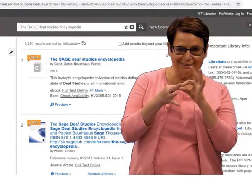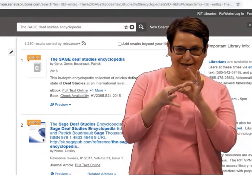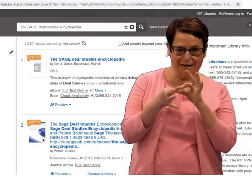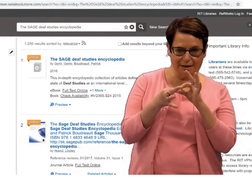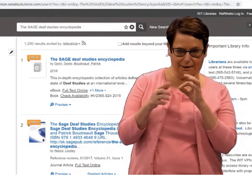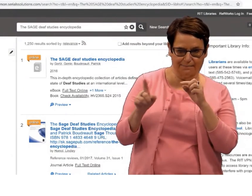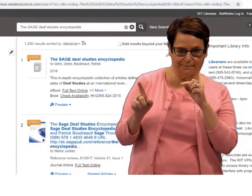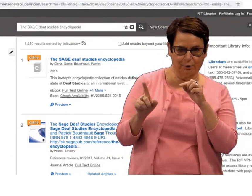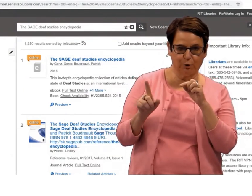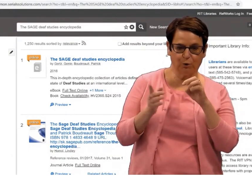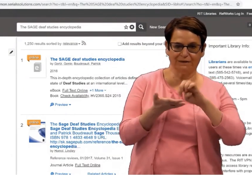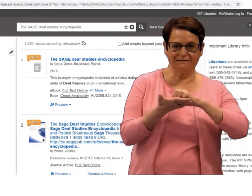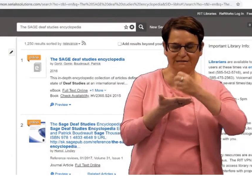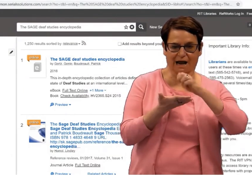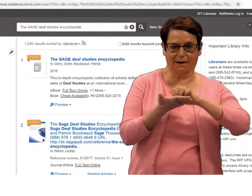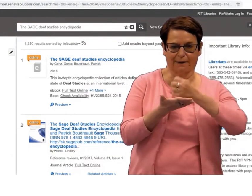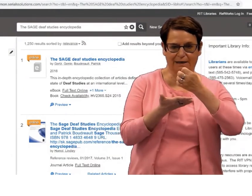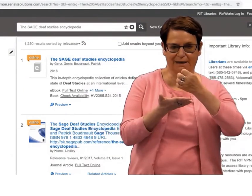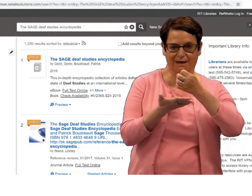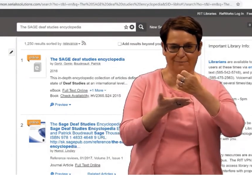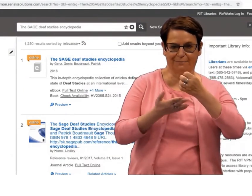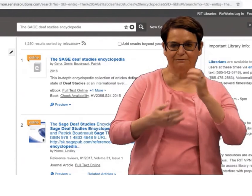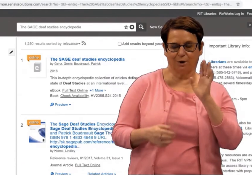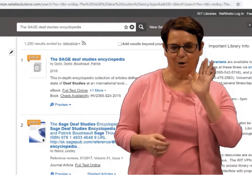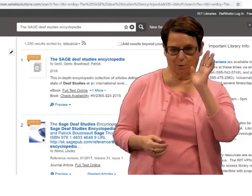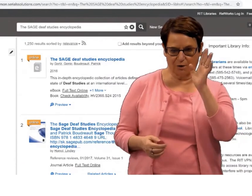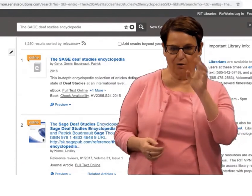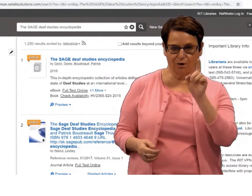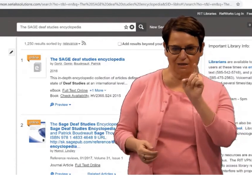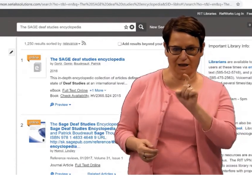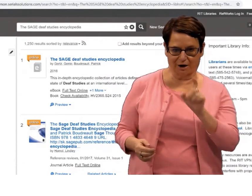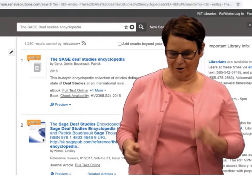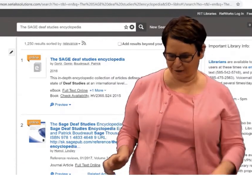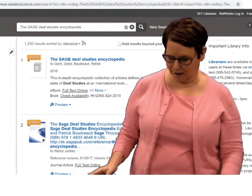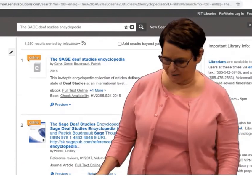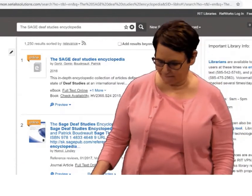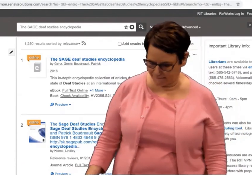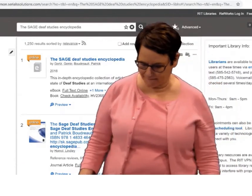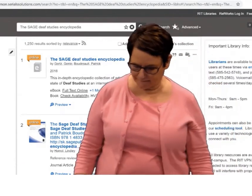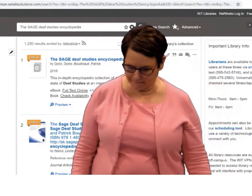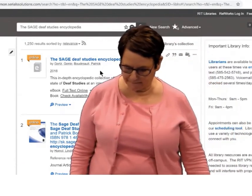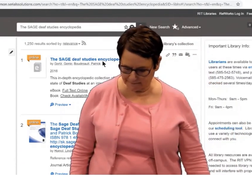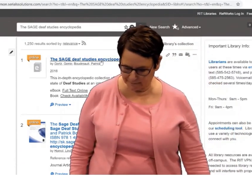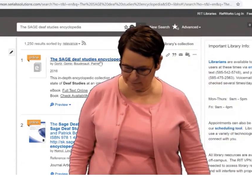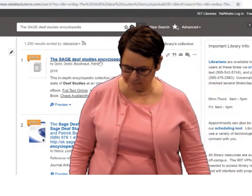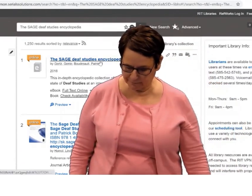And here, I can see the link to the encyclopedia. I'm going to click on that.